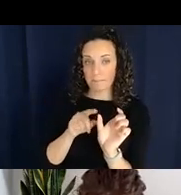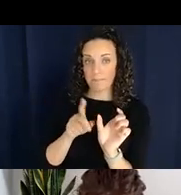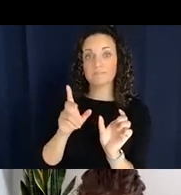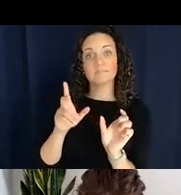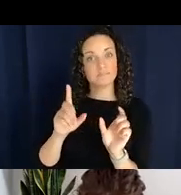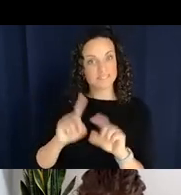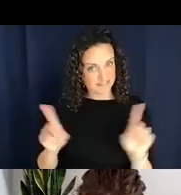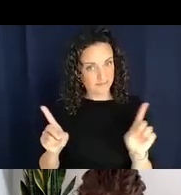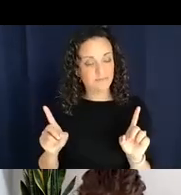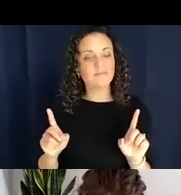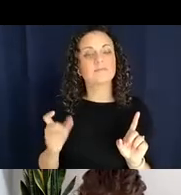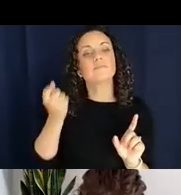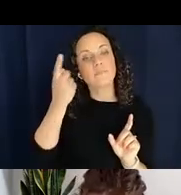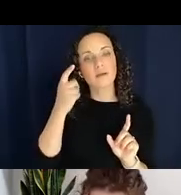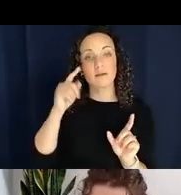kind of object.